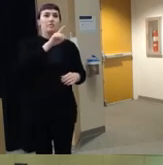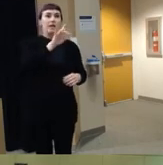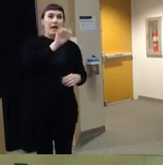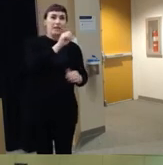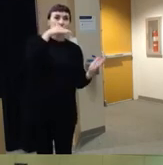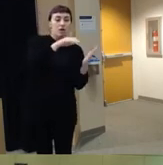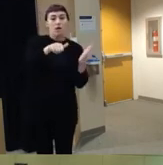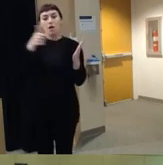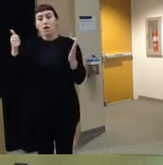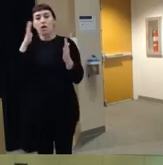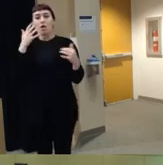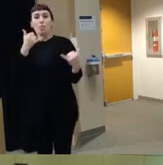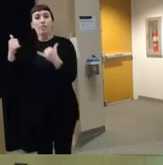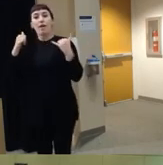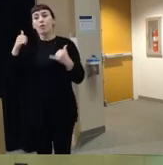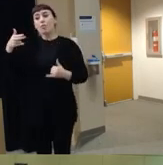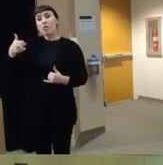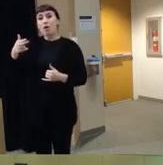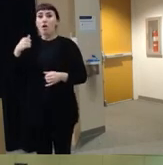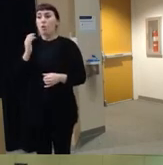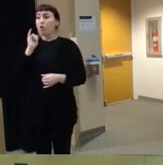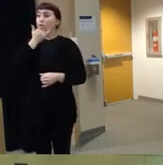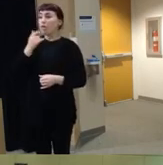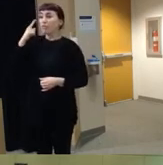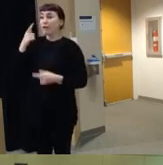or mistaking a firearm for a toy were the most common circumstances of these deaths